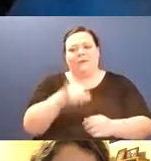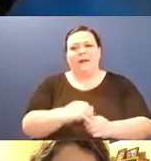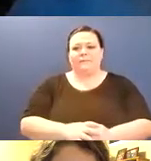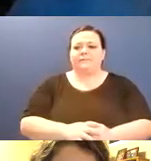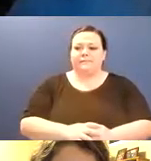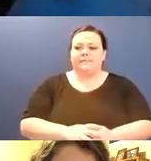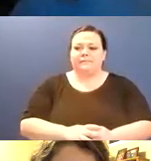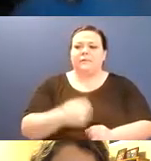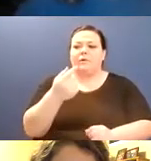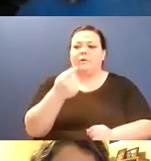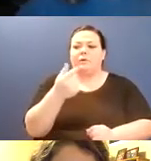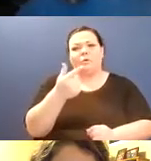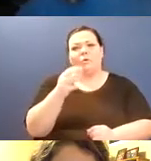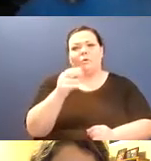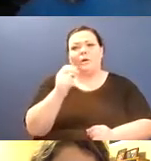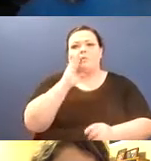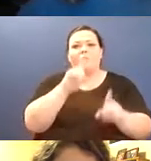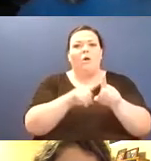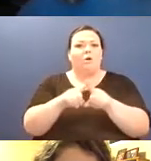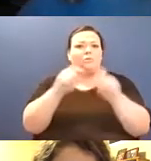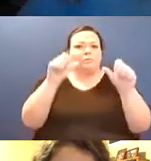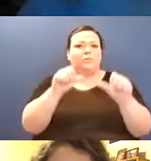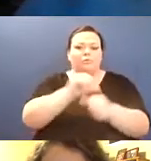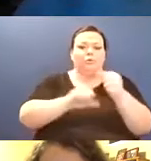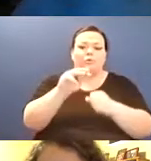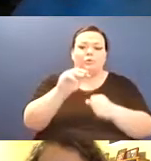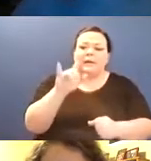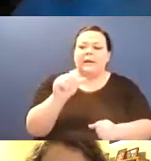we're really excited about the potential for access that an online format opens up.